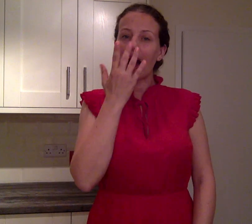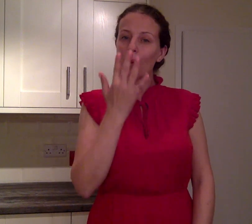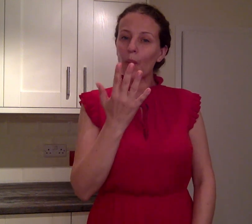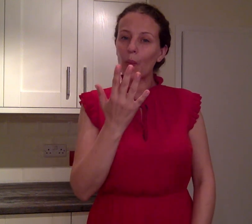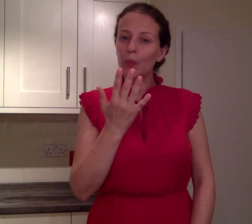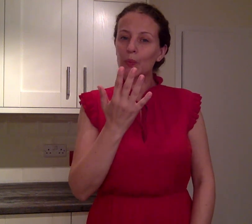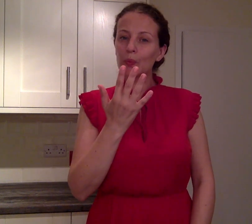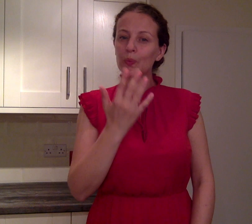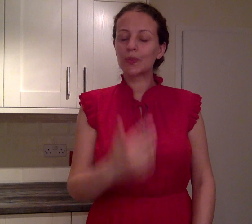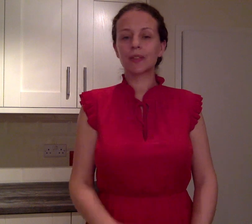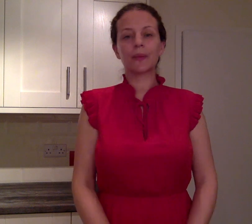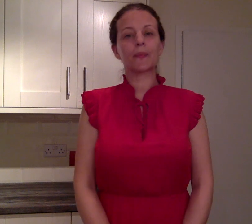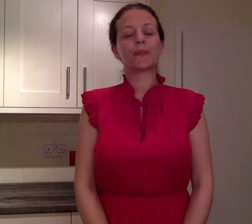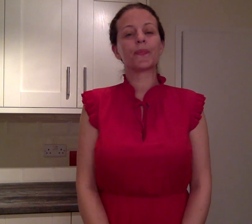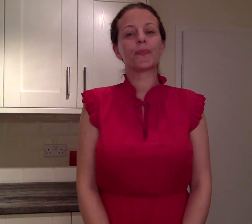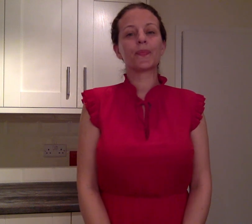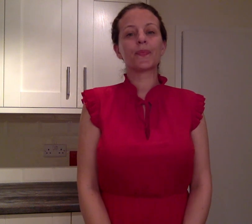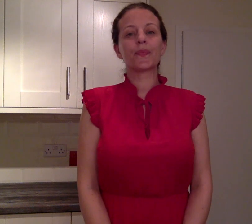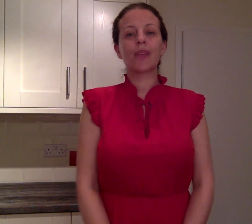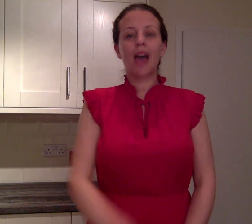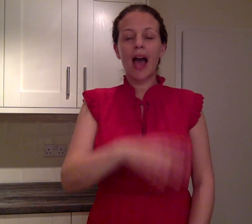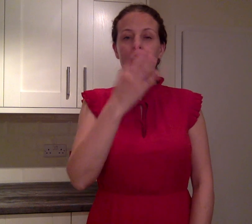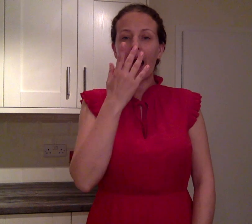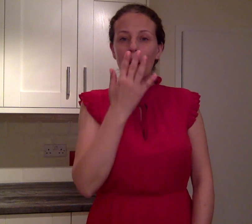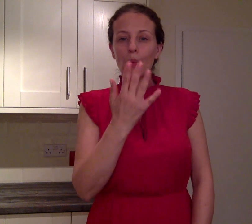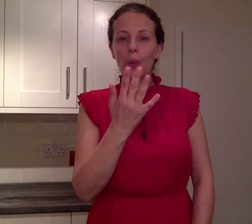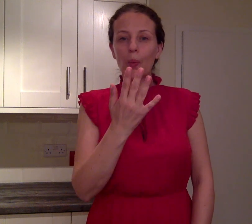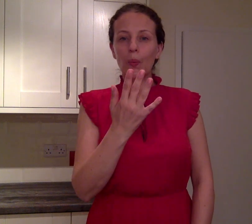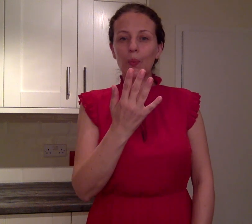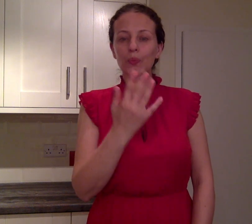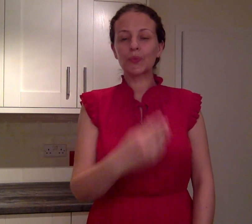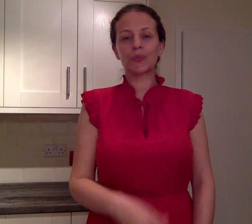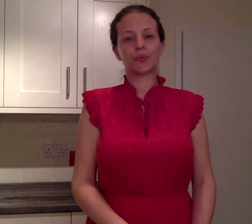HOW OLD?